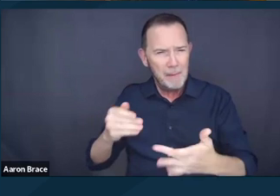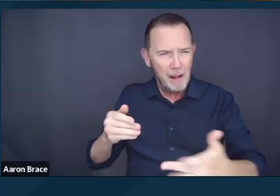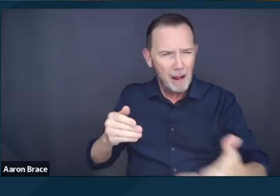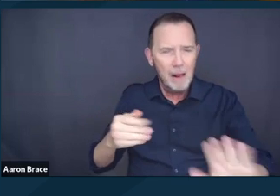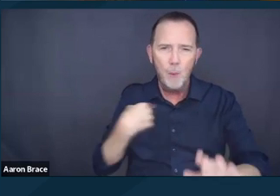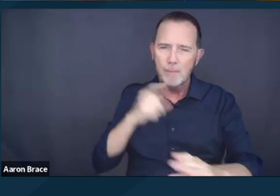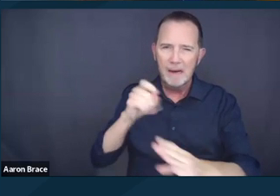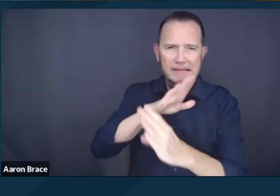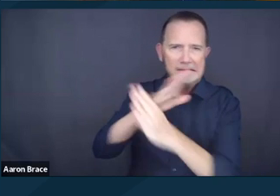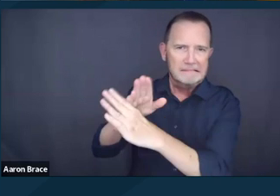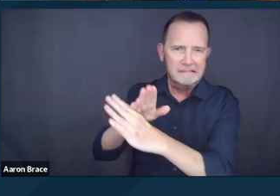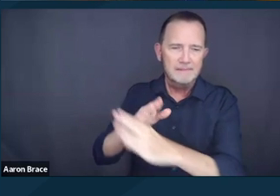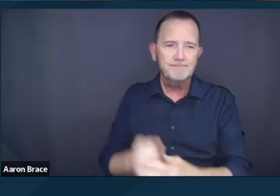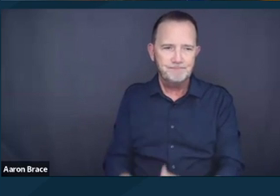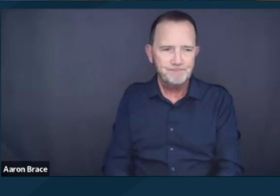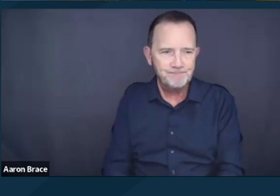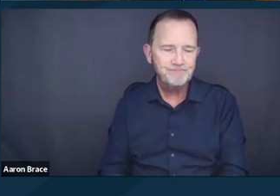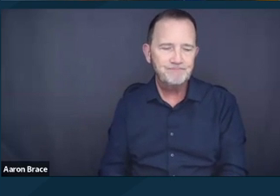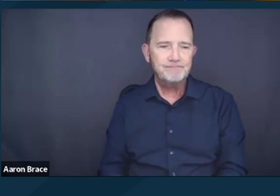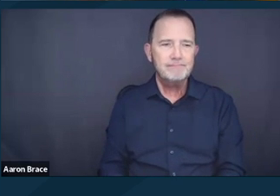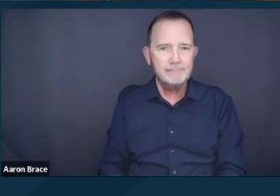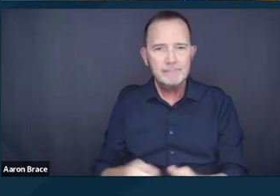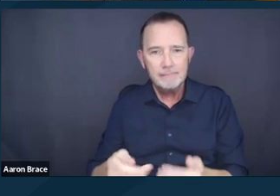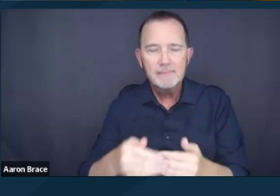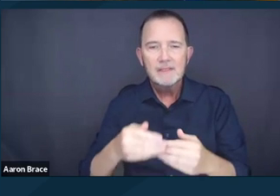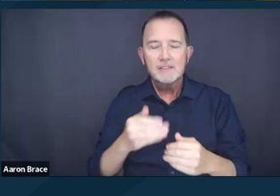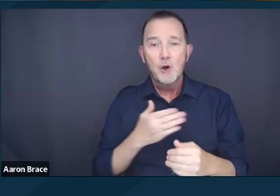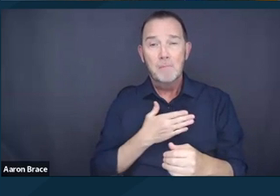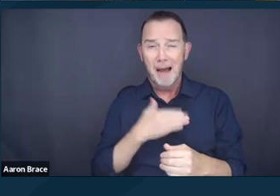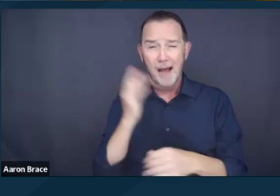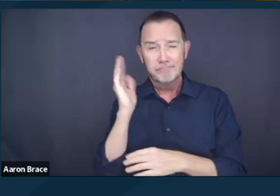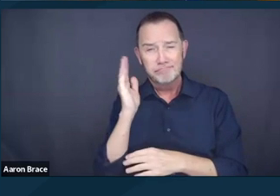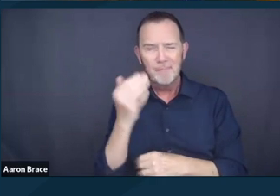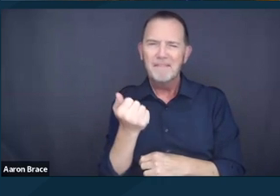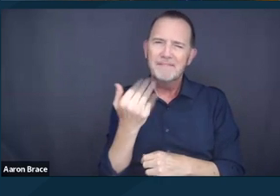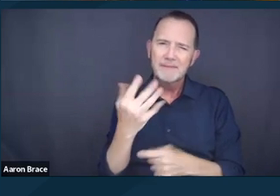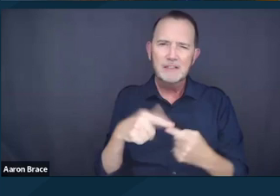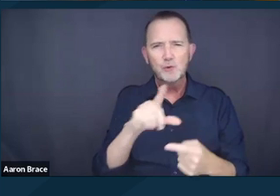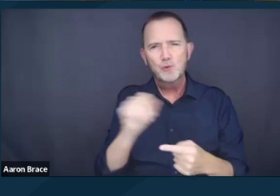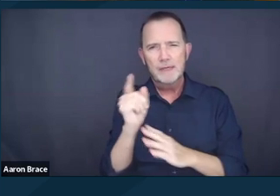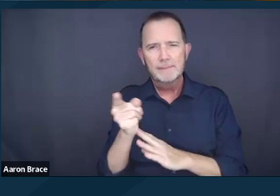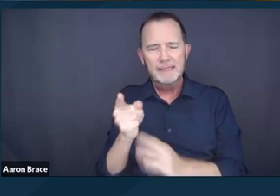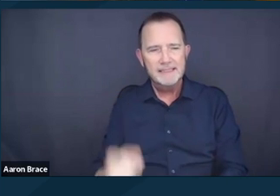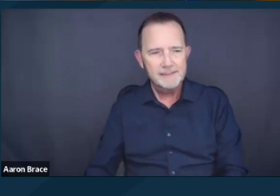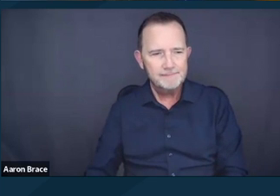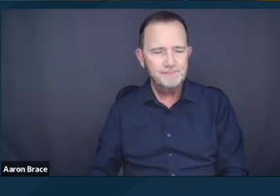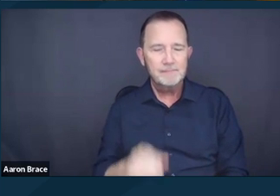Just to provide a brief roadmap of what the next 15 to 20 minutes of my presentation will look like. As Monica and Michelle left us